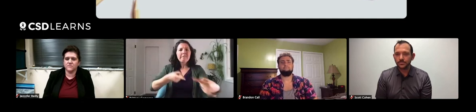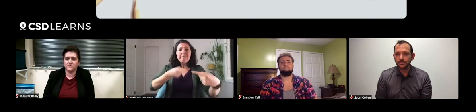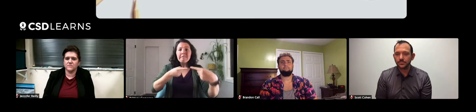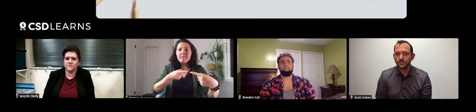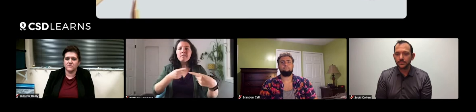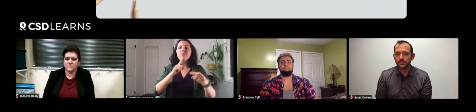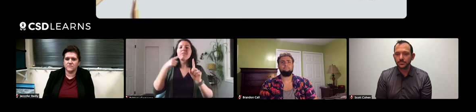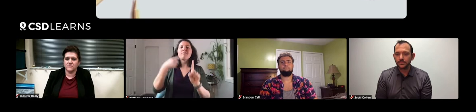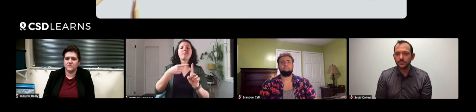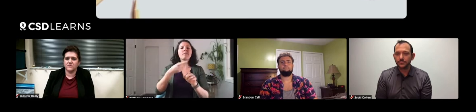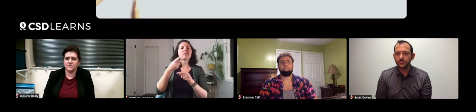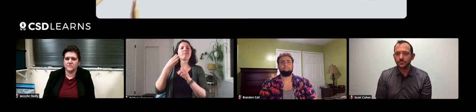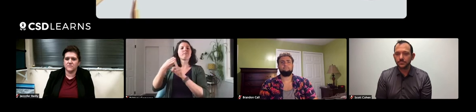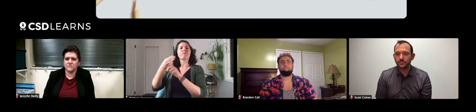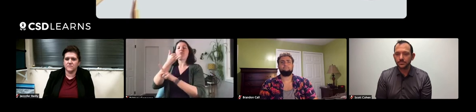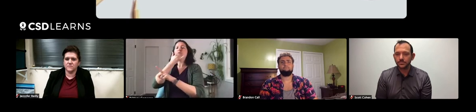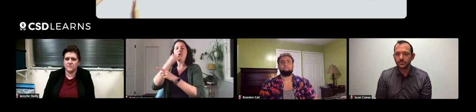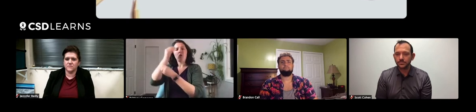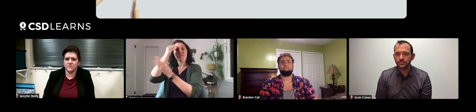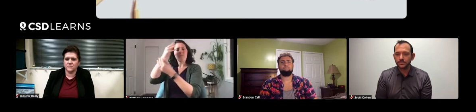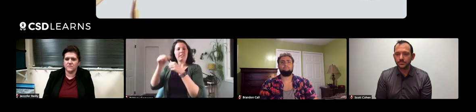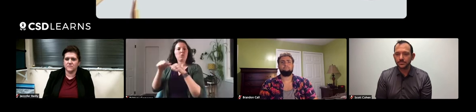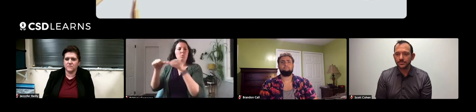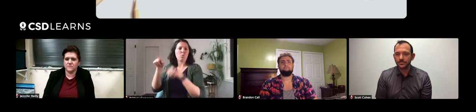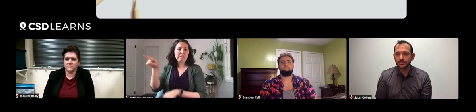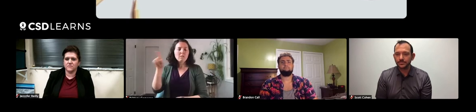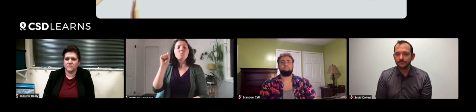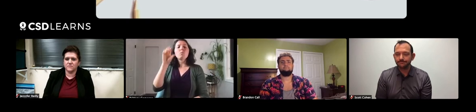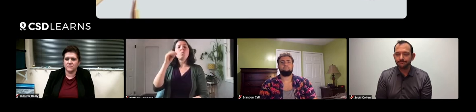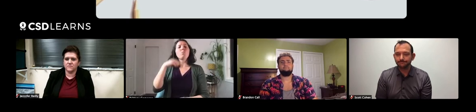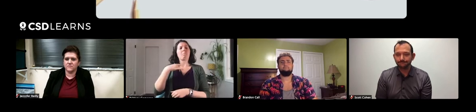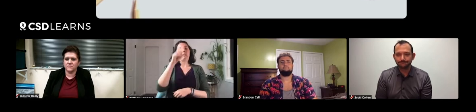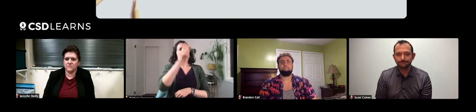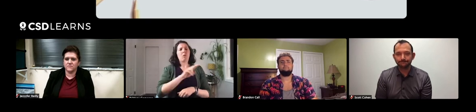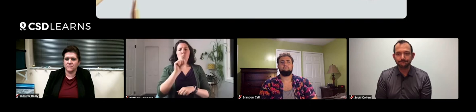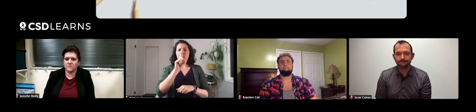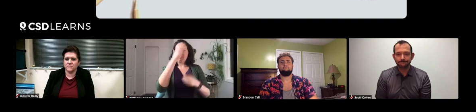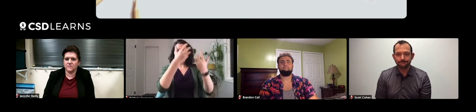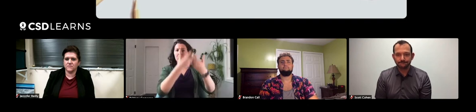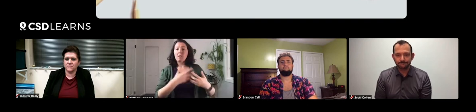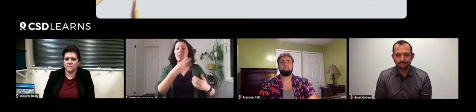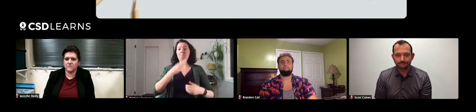they'll suffer as a result of that because of that incorrect information source. So often I'll find a commonality,